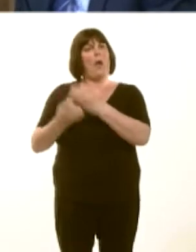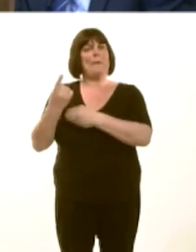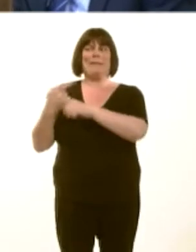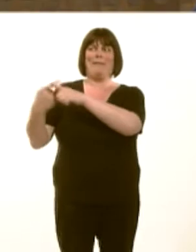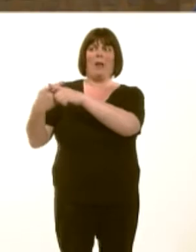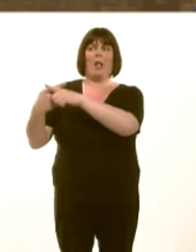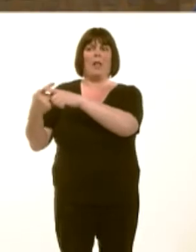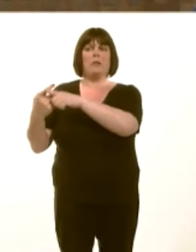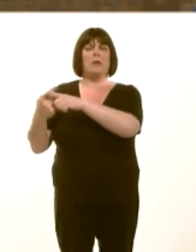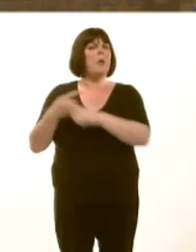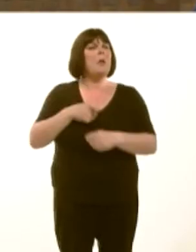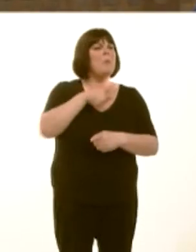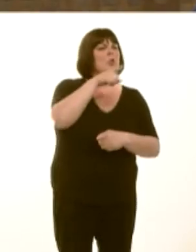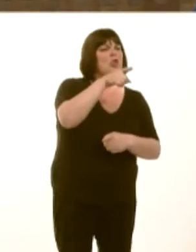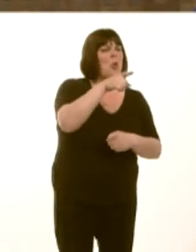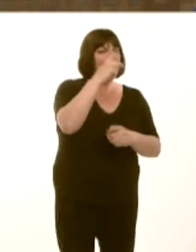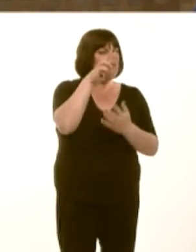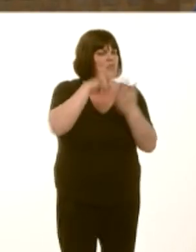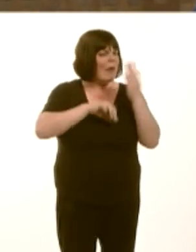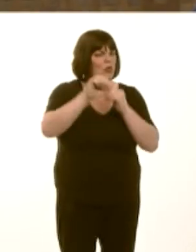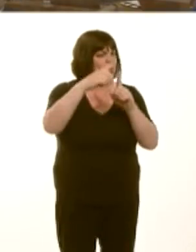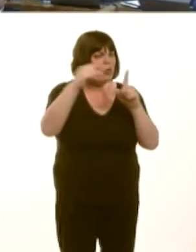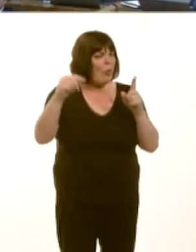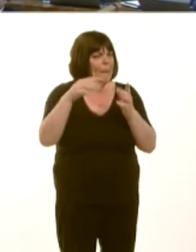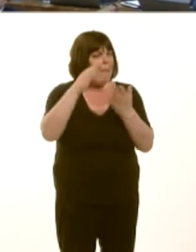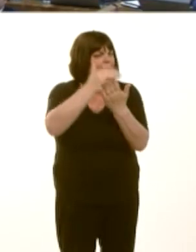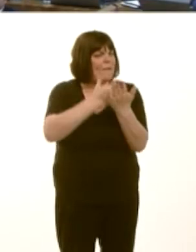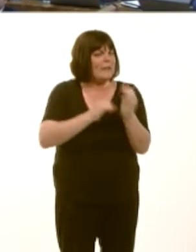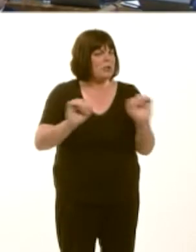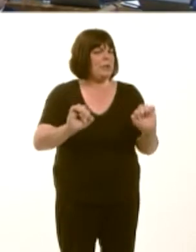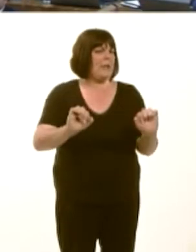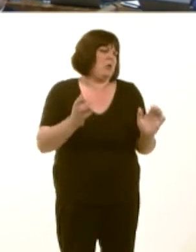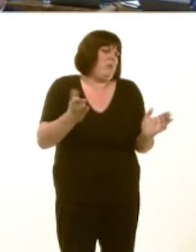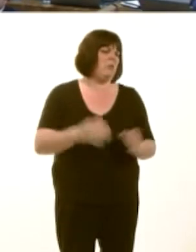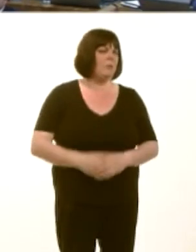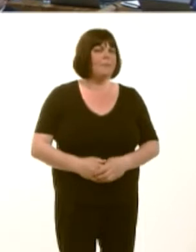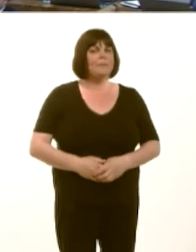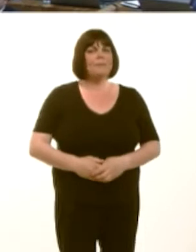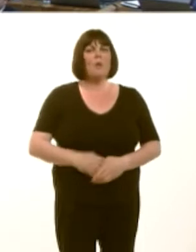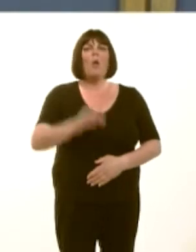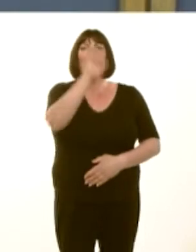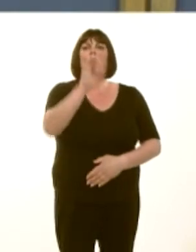leader, who hasnít actually read his own manifesto. Rhodri Glyn Thomas: 6.